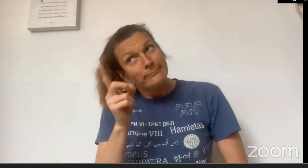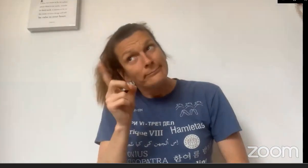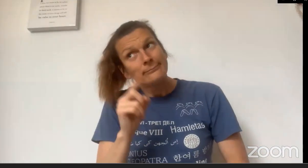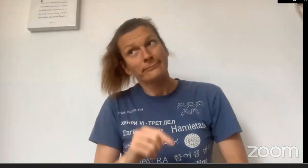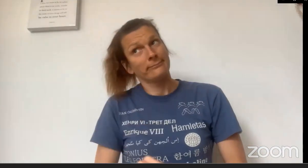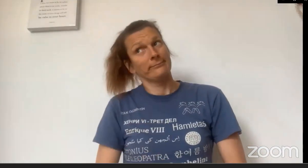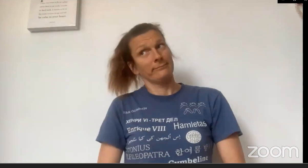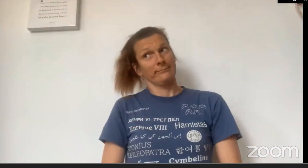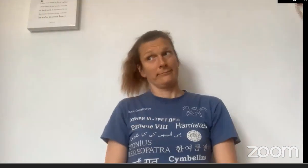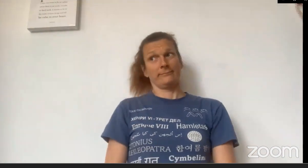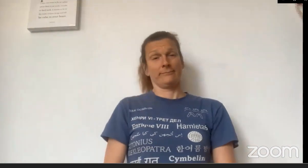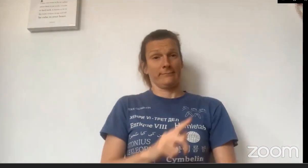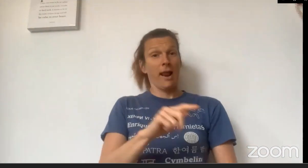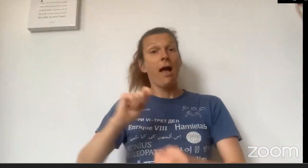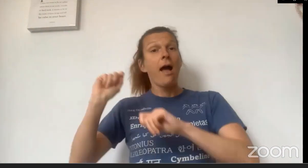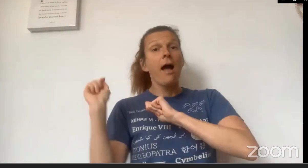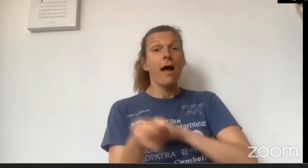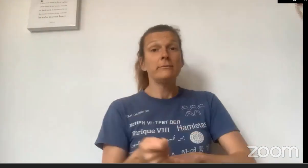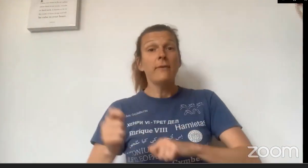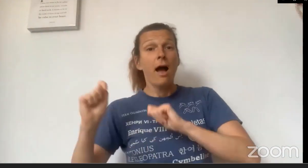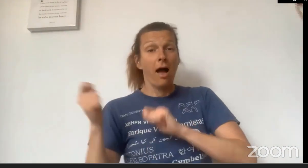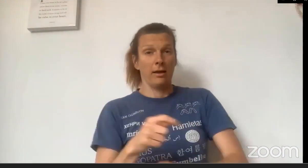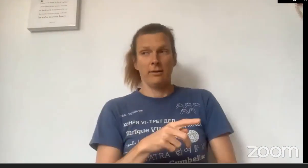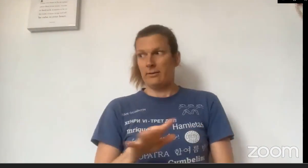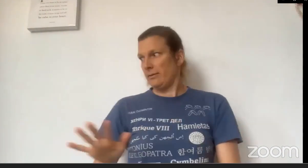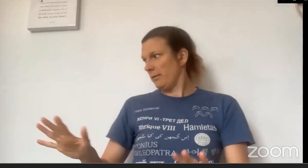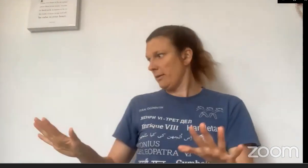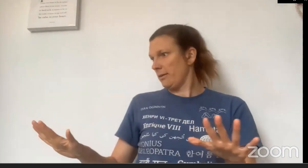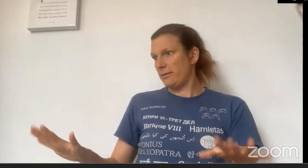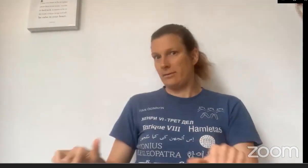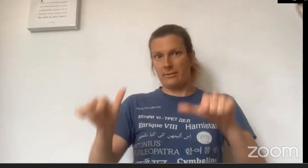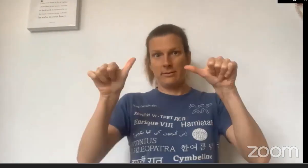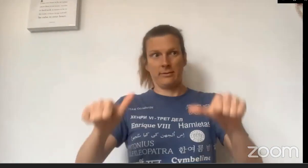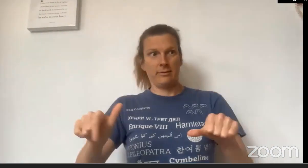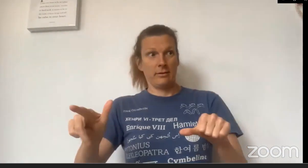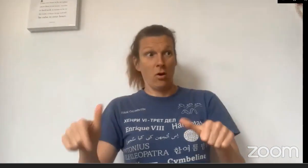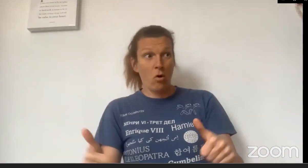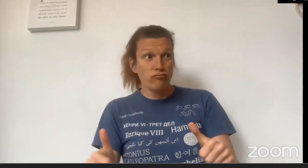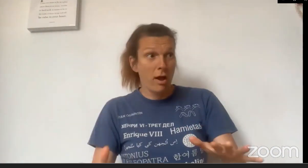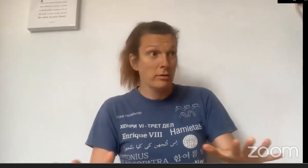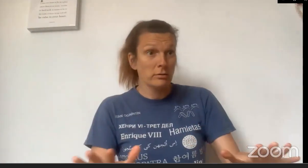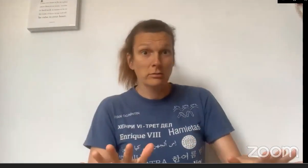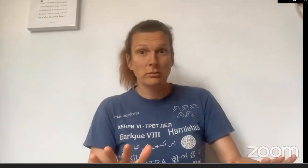"Yes, Grandma." said Little Red Riding Hood. And the woodcutter? "I'm just checking